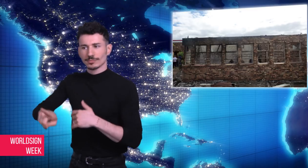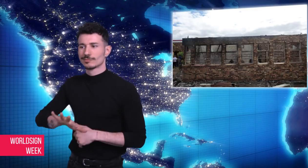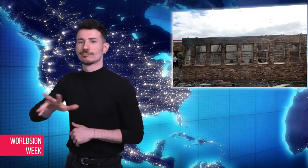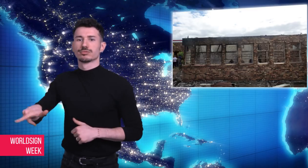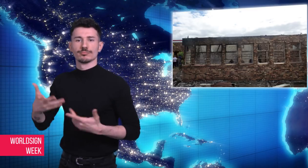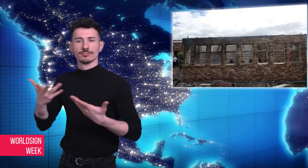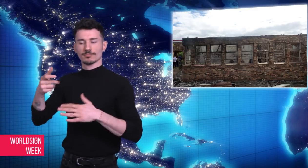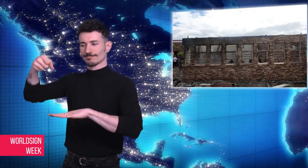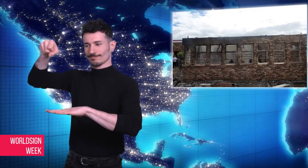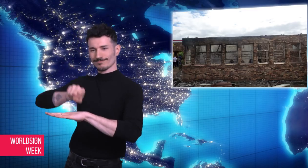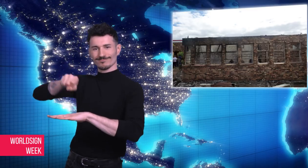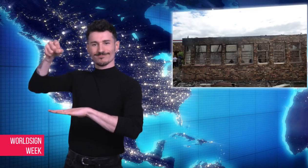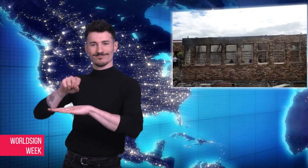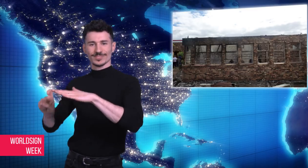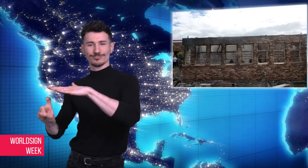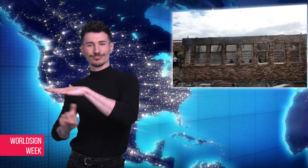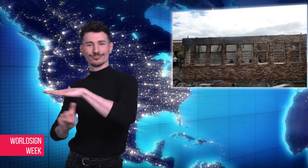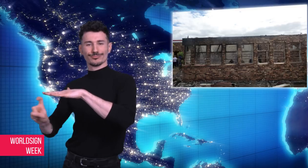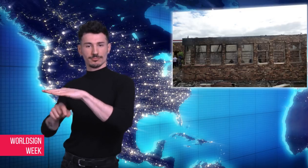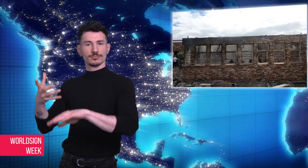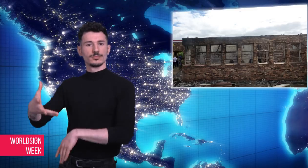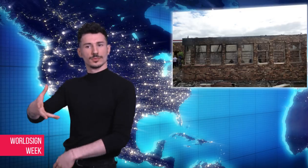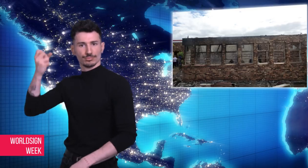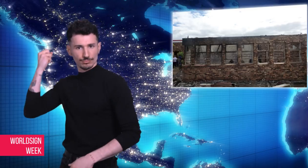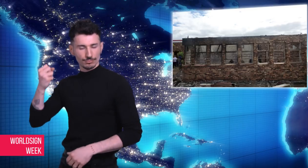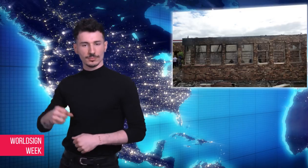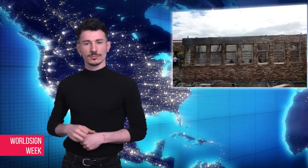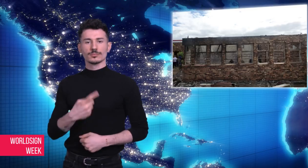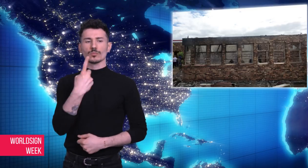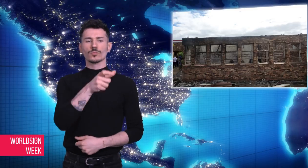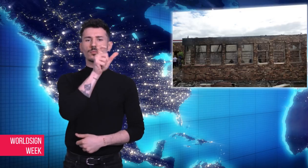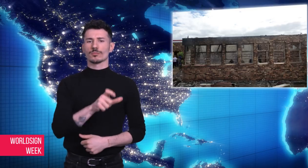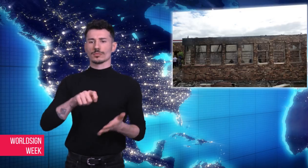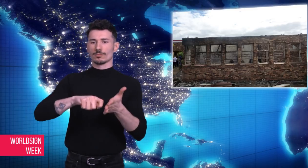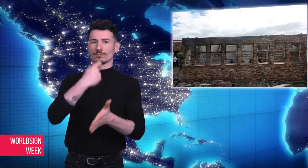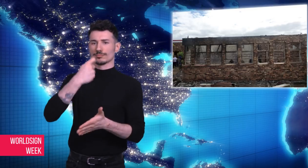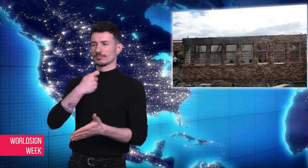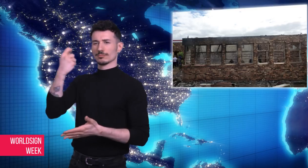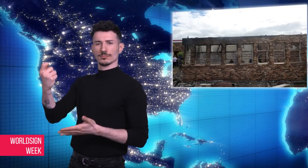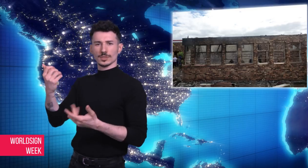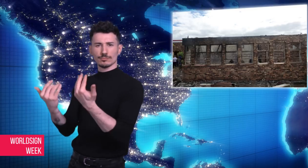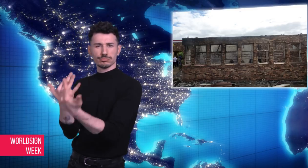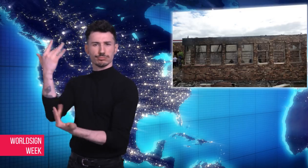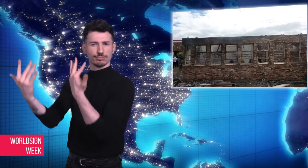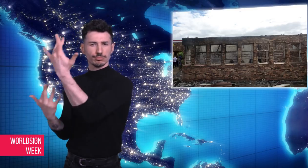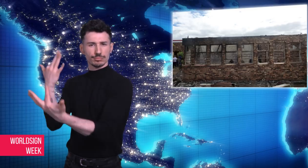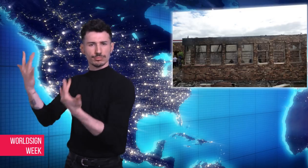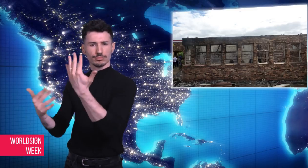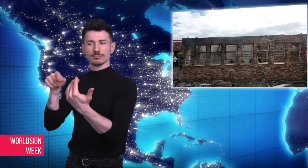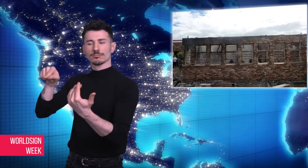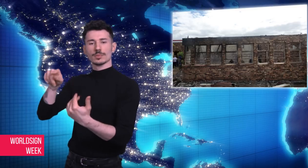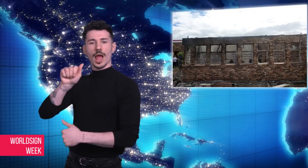Then somebody set the school administration building on fire.